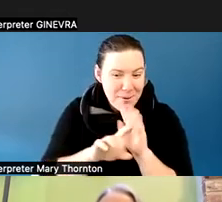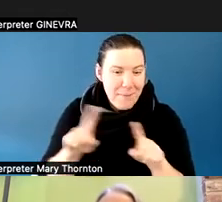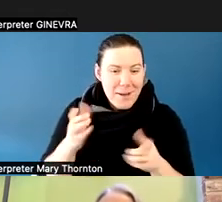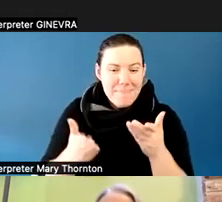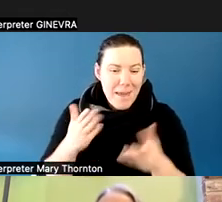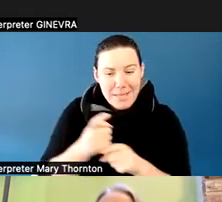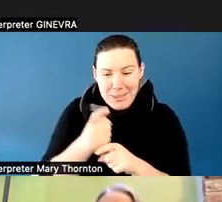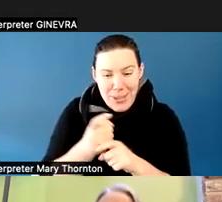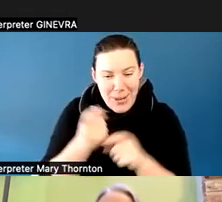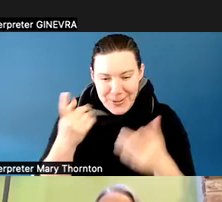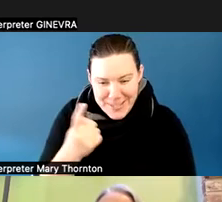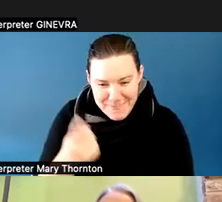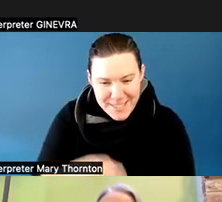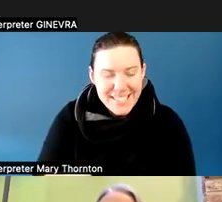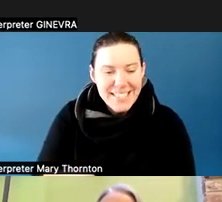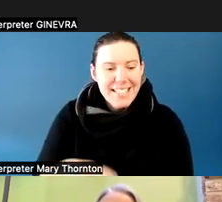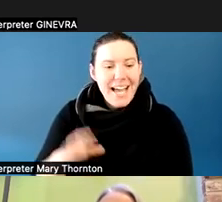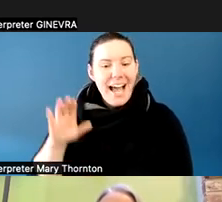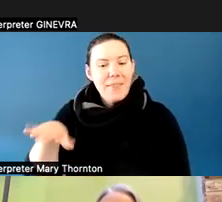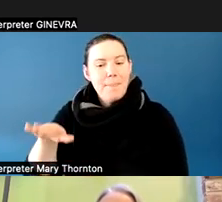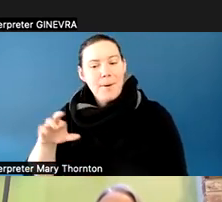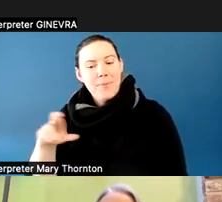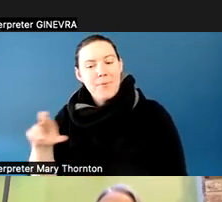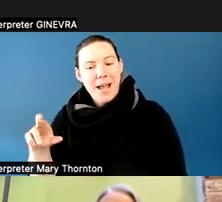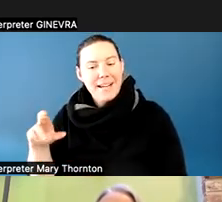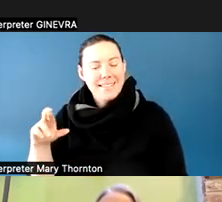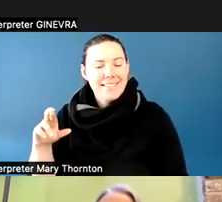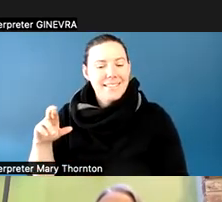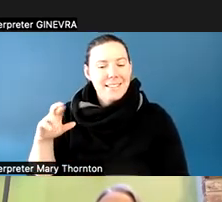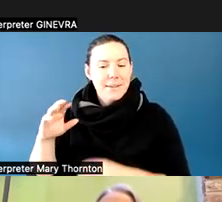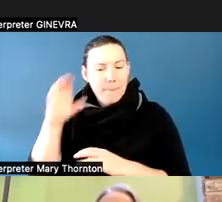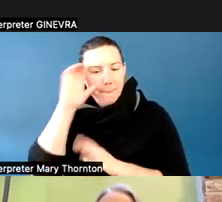and this was a classroom activity at the Center for Neurotechnology.